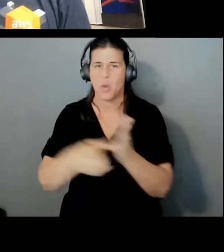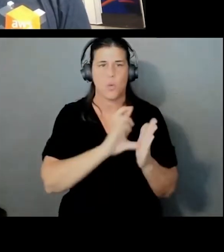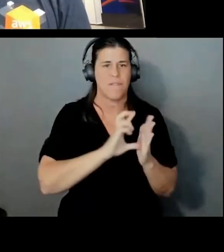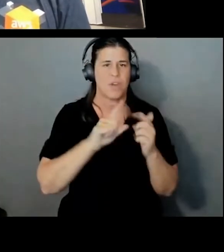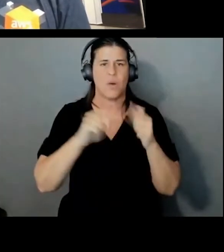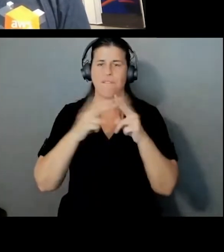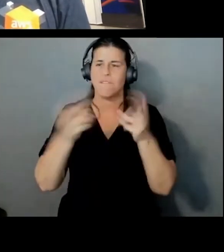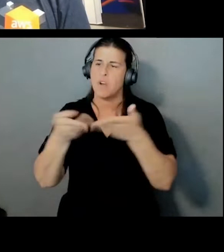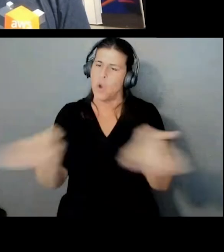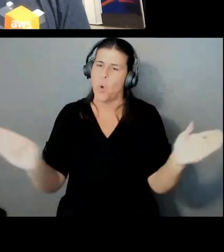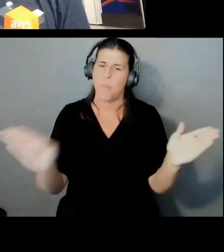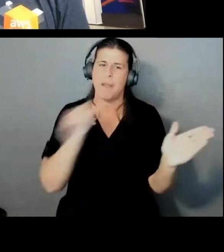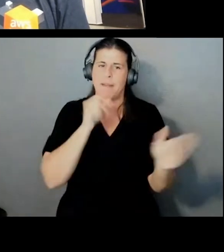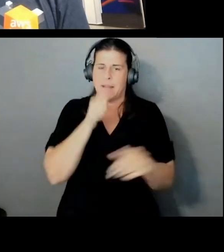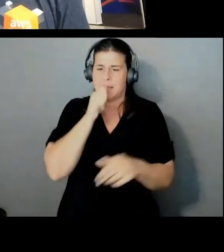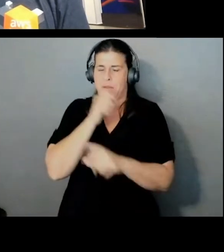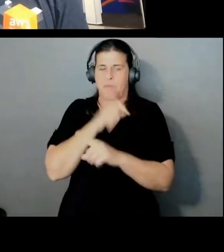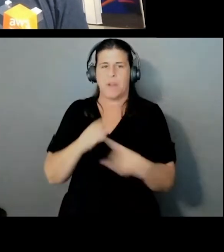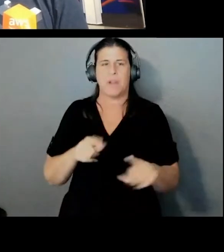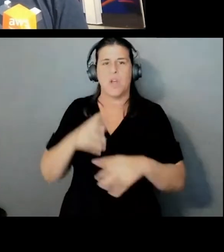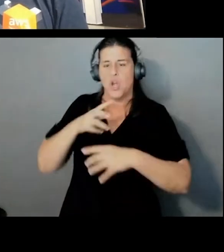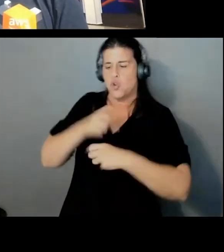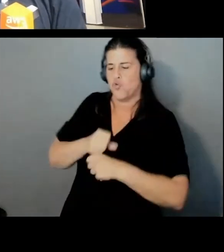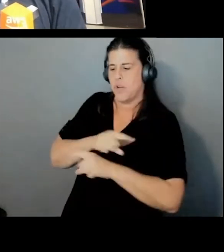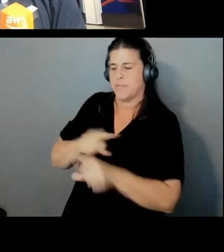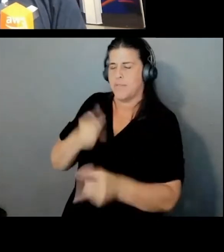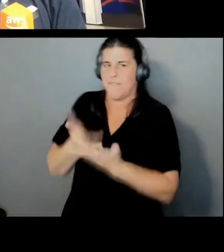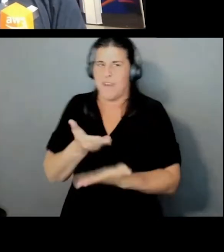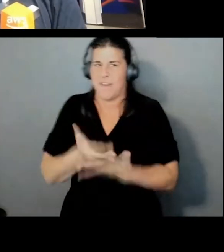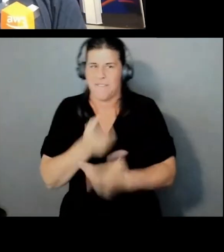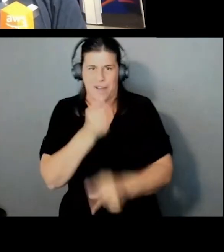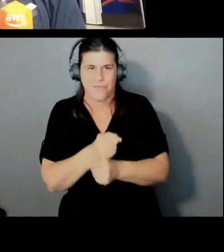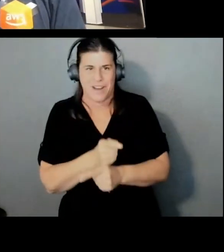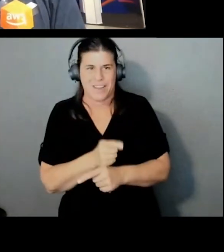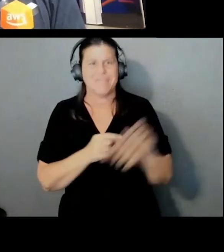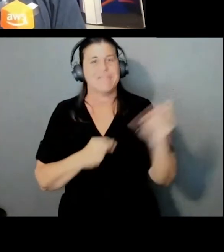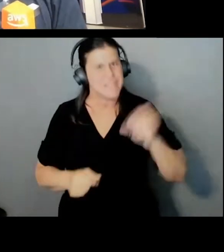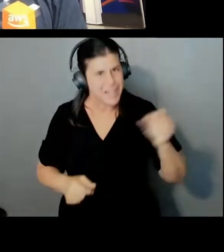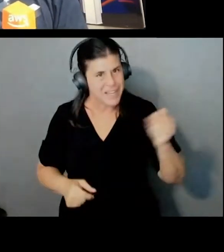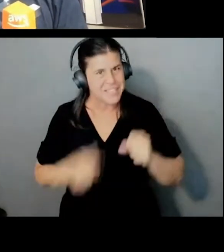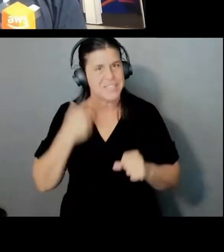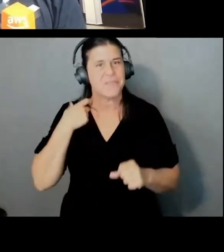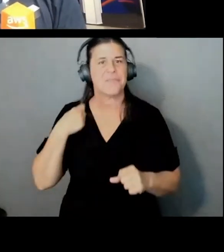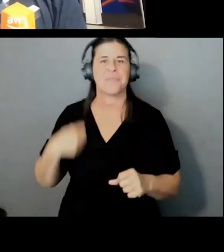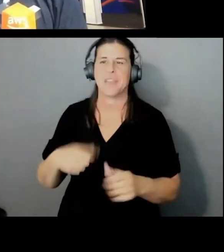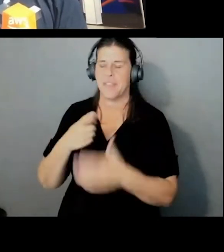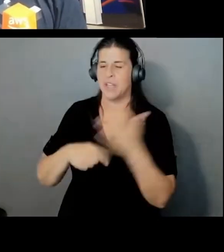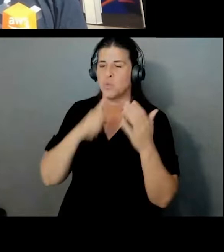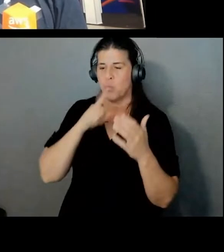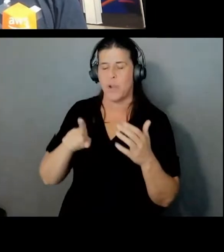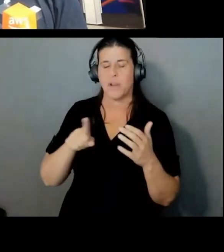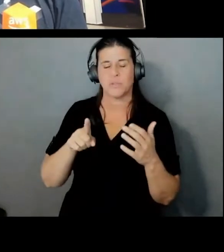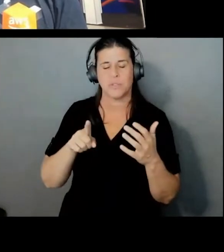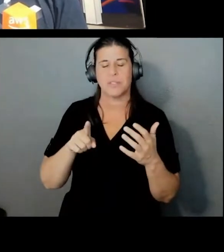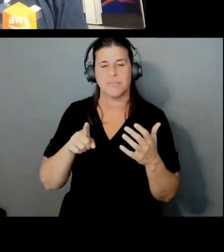Yeah, trust but verify, right? I mean that's- Yeah. That's what you should actually set out to do.